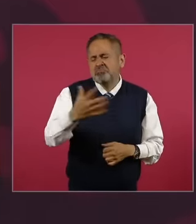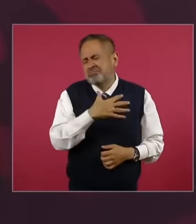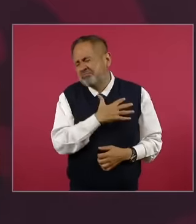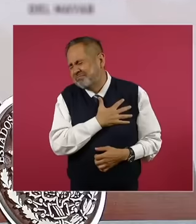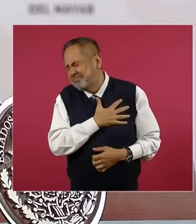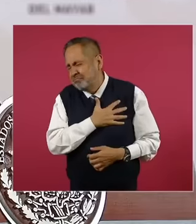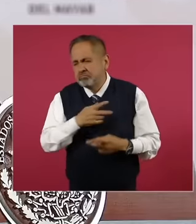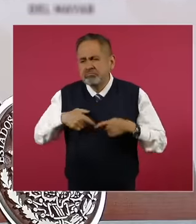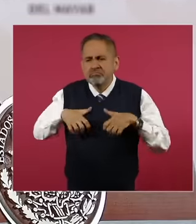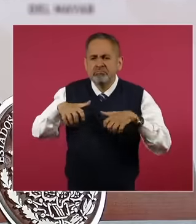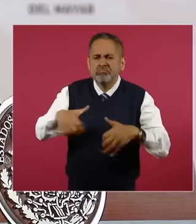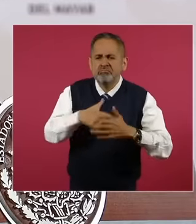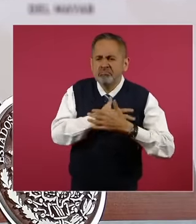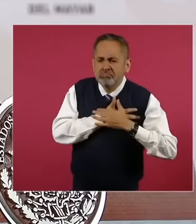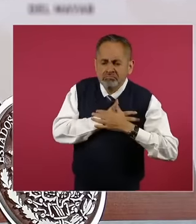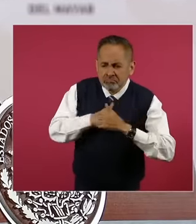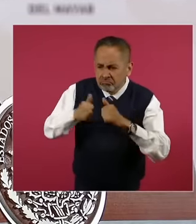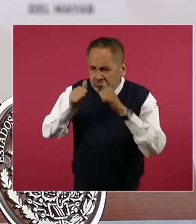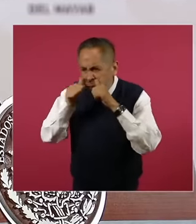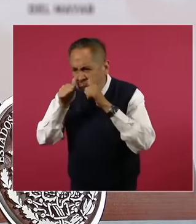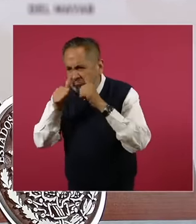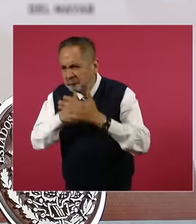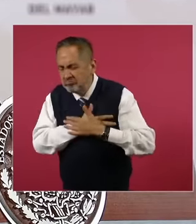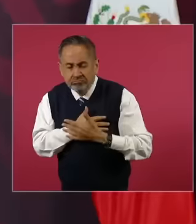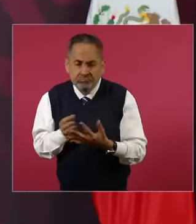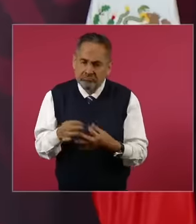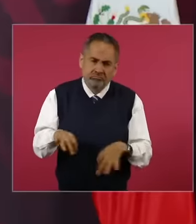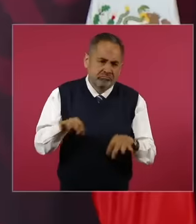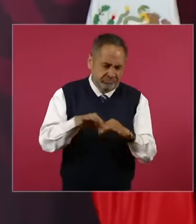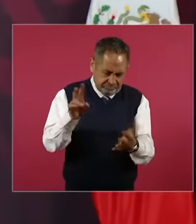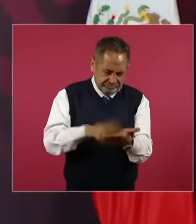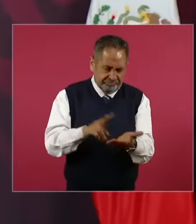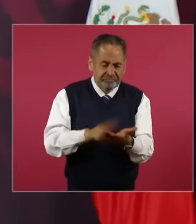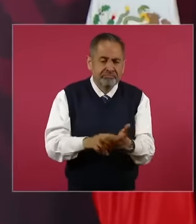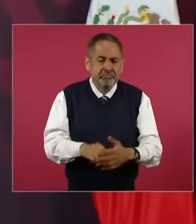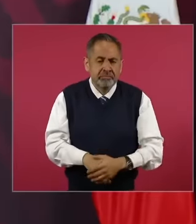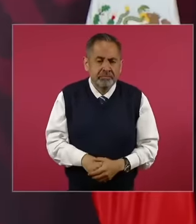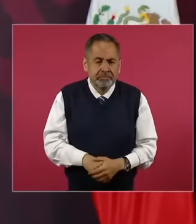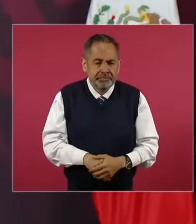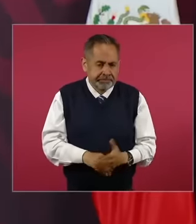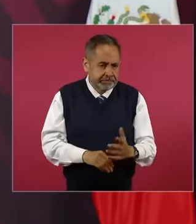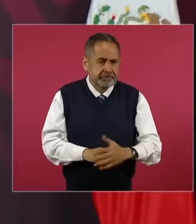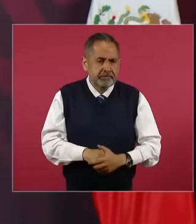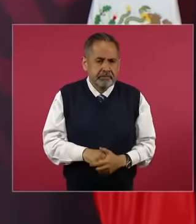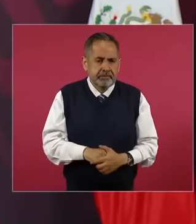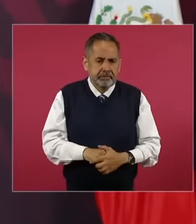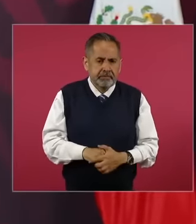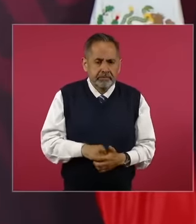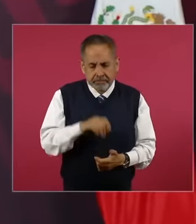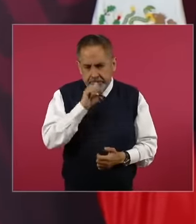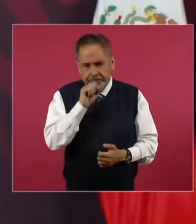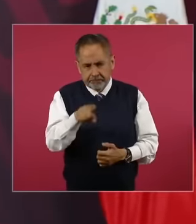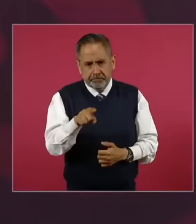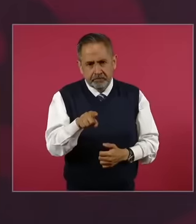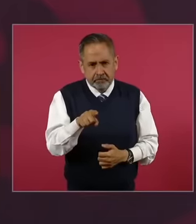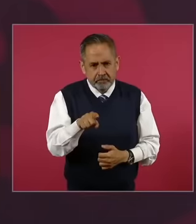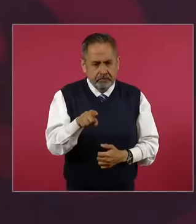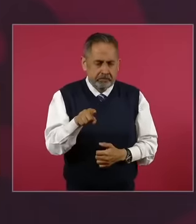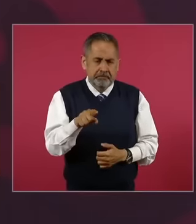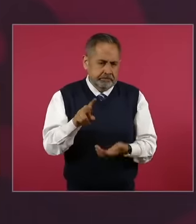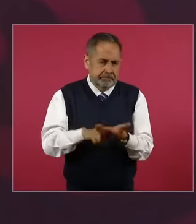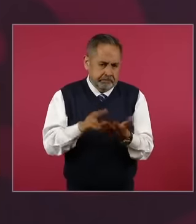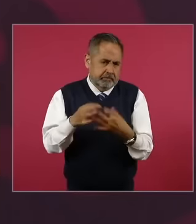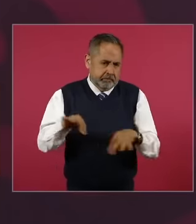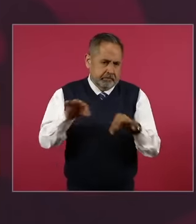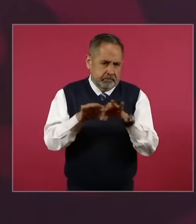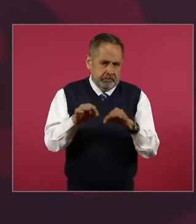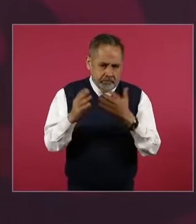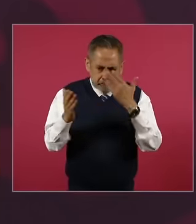people but the educational level also counts